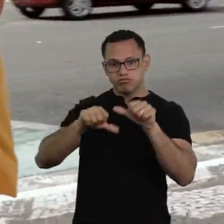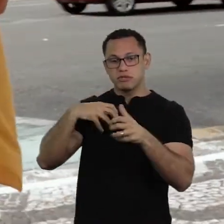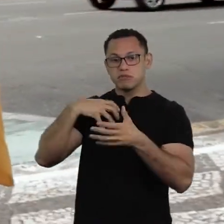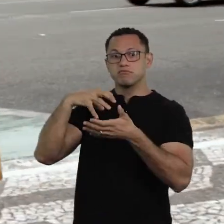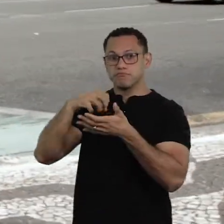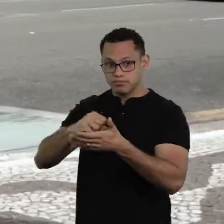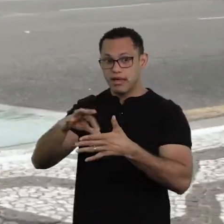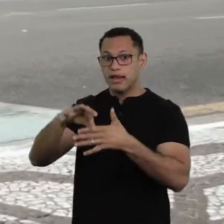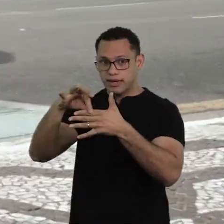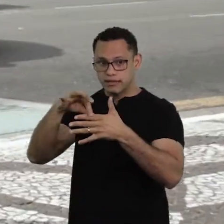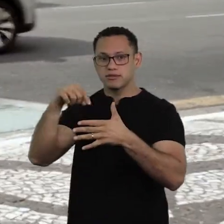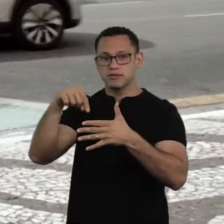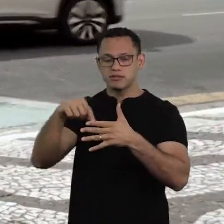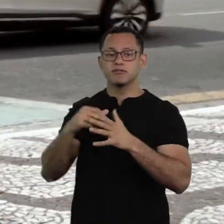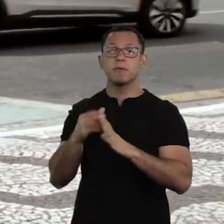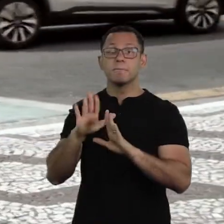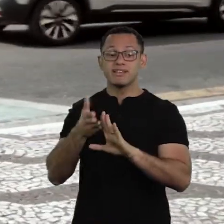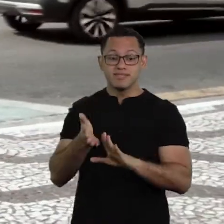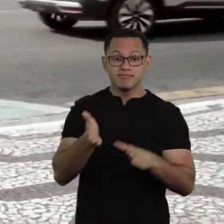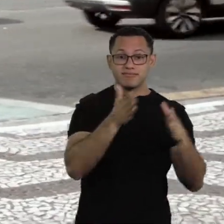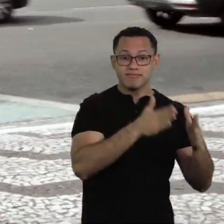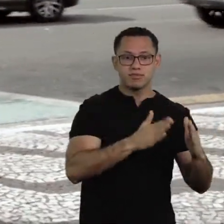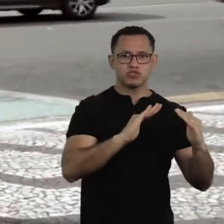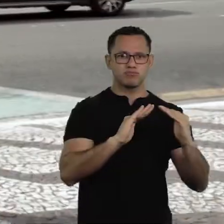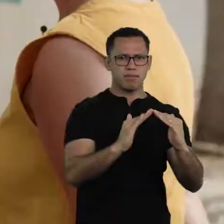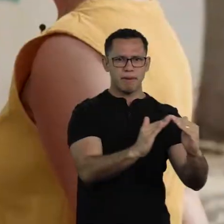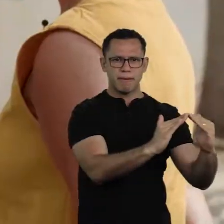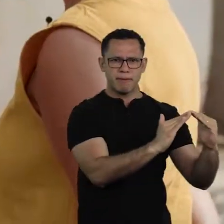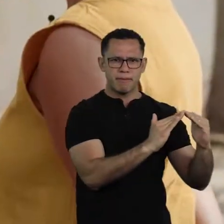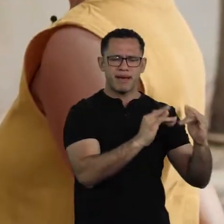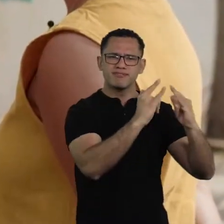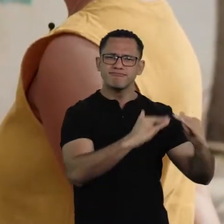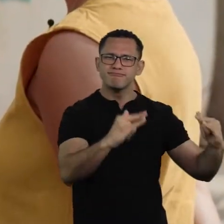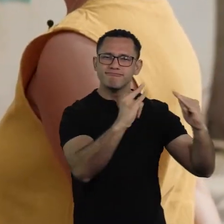because there had been an eviction near here, and they camped here.